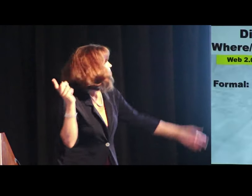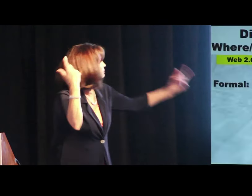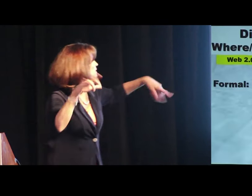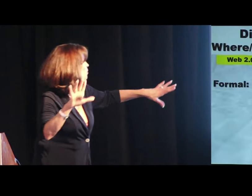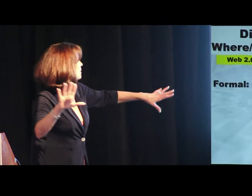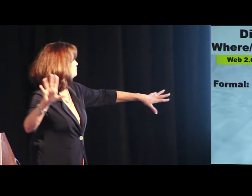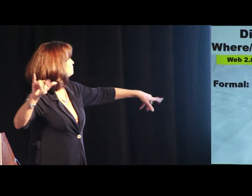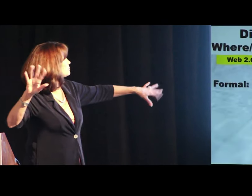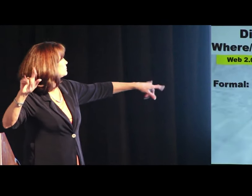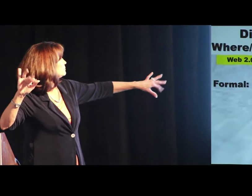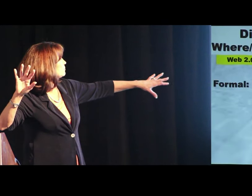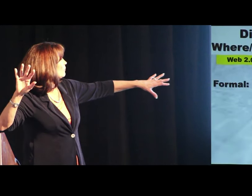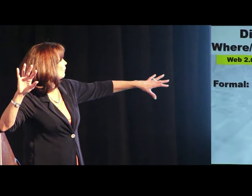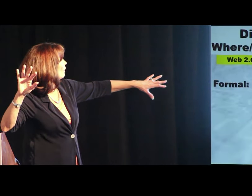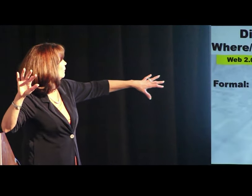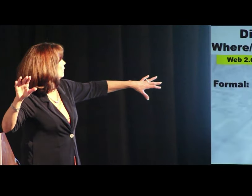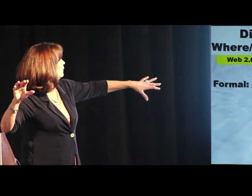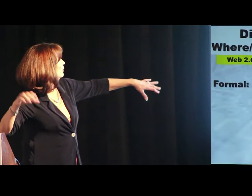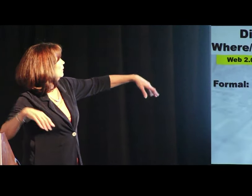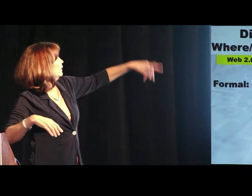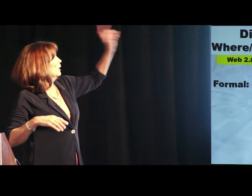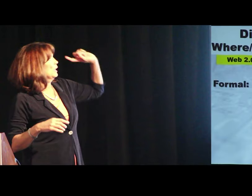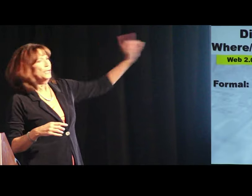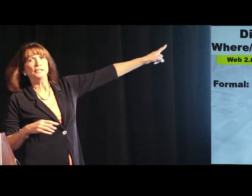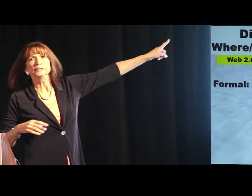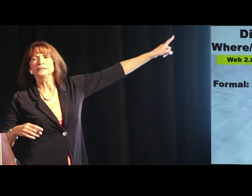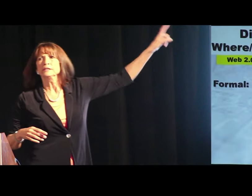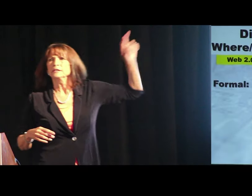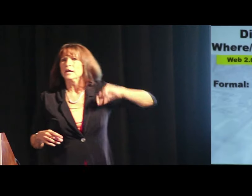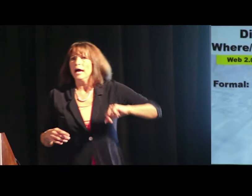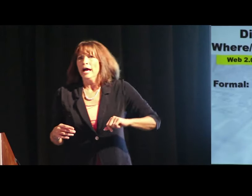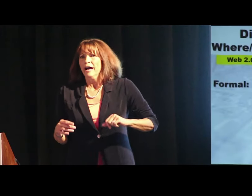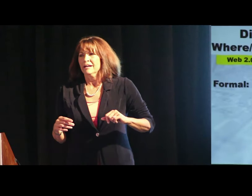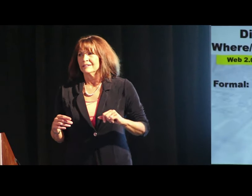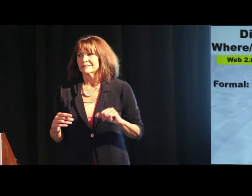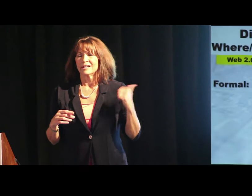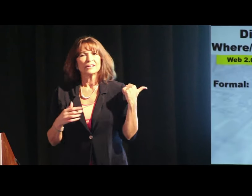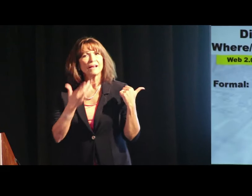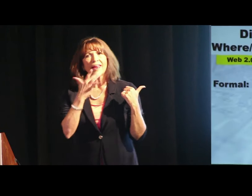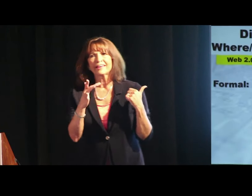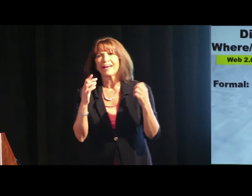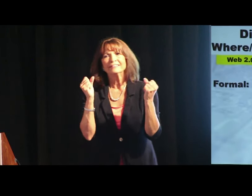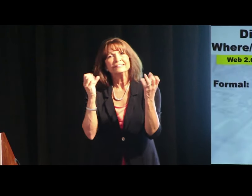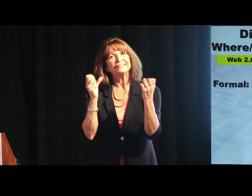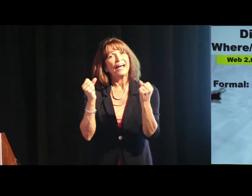with the web. Does that make sense? I’m lucky I’m signing now